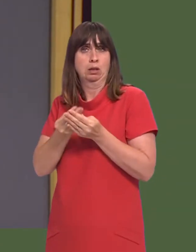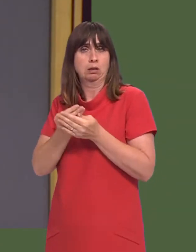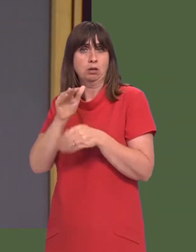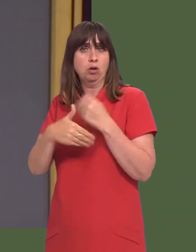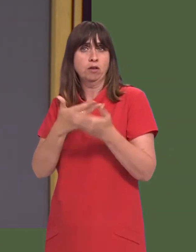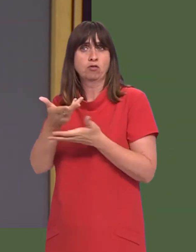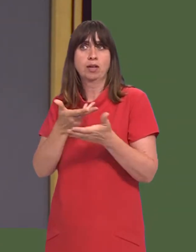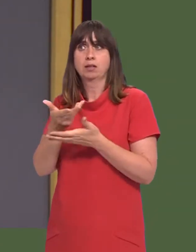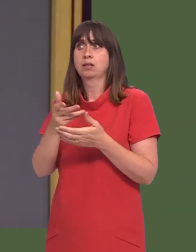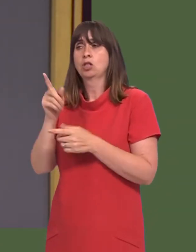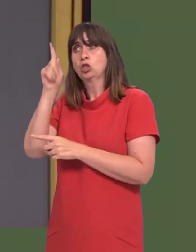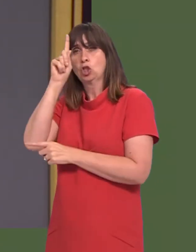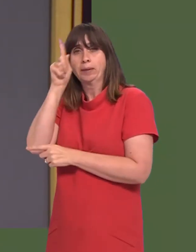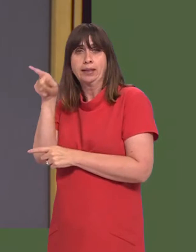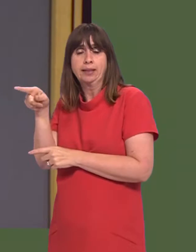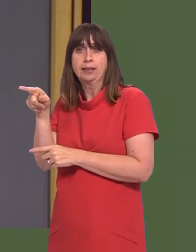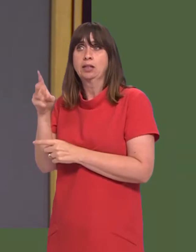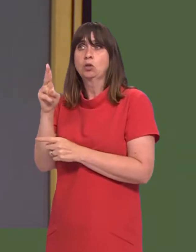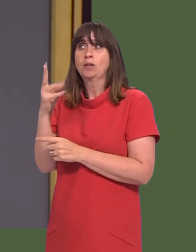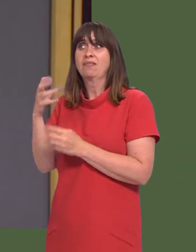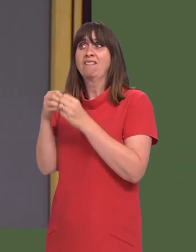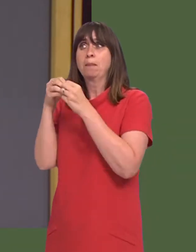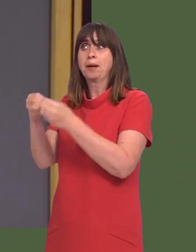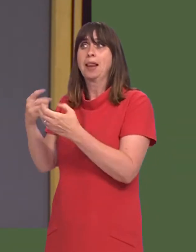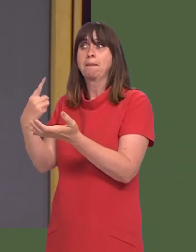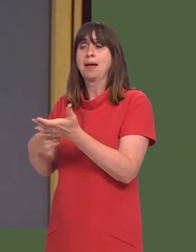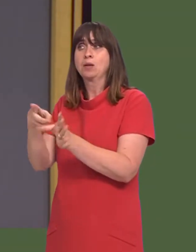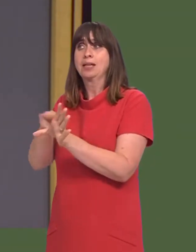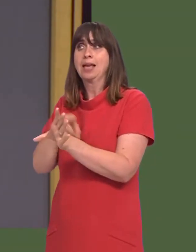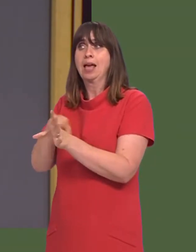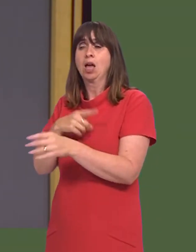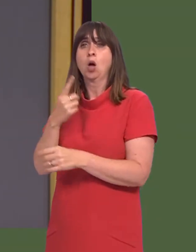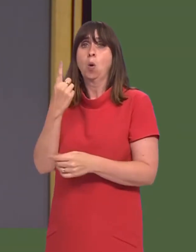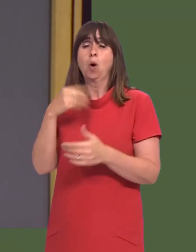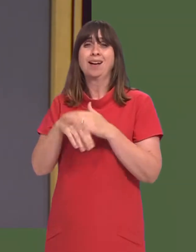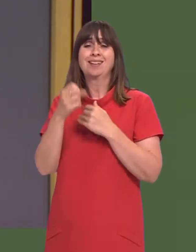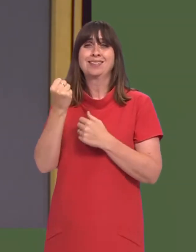In Germanyís case, for example, we have a trade deficit that amounts to £25 billion a year.